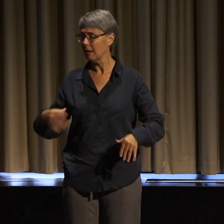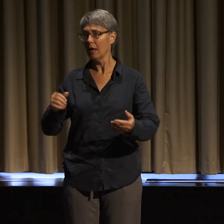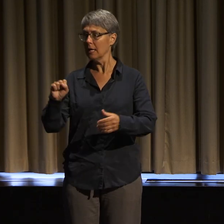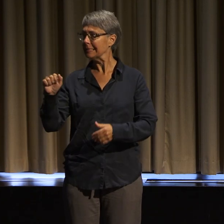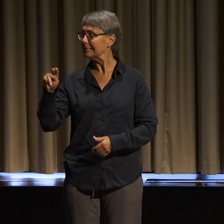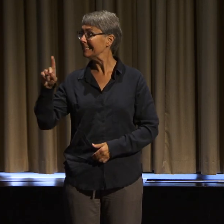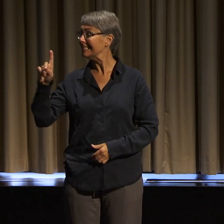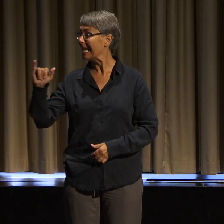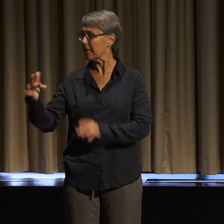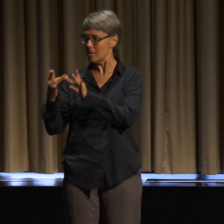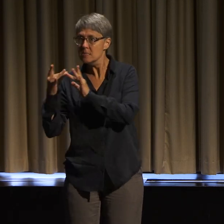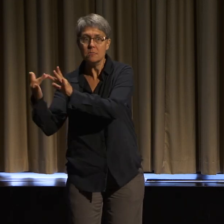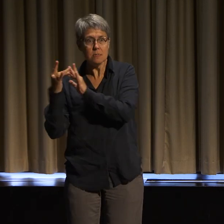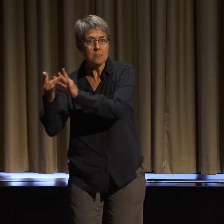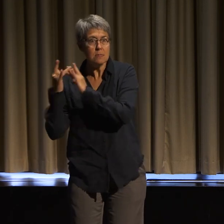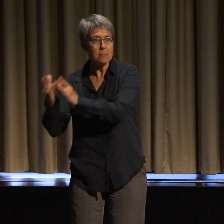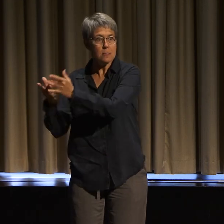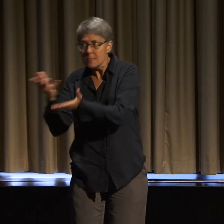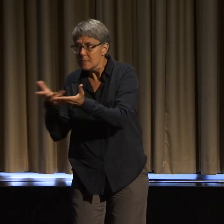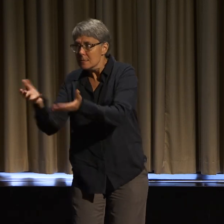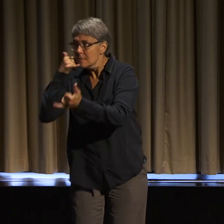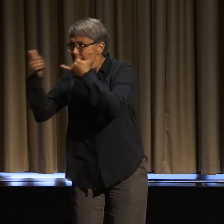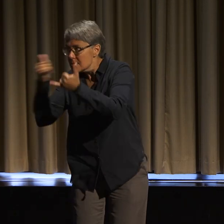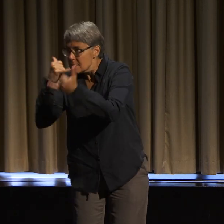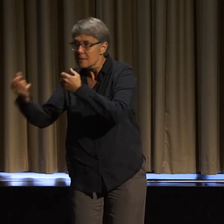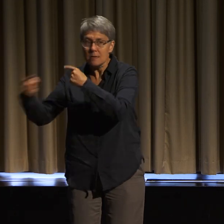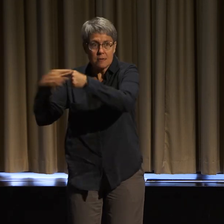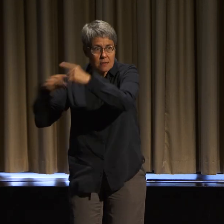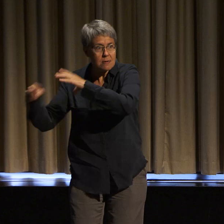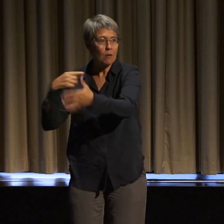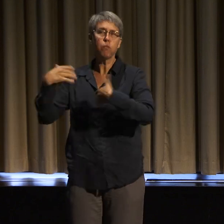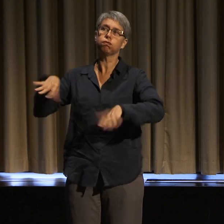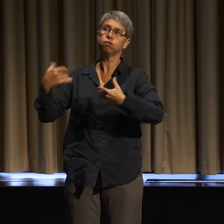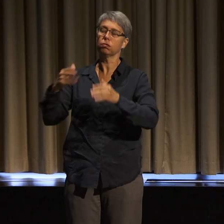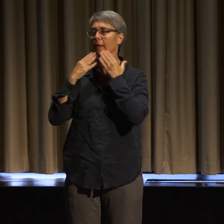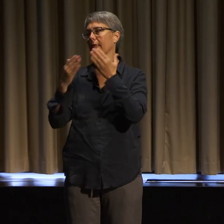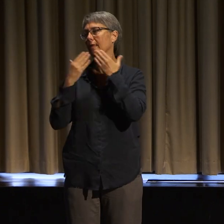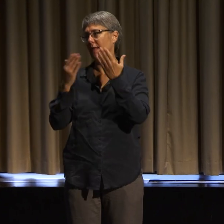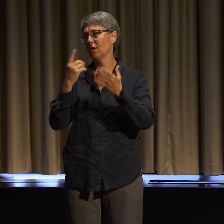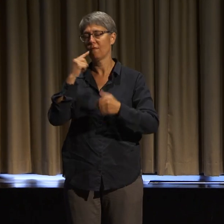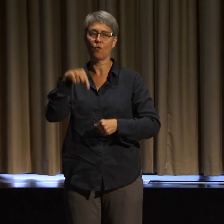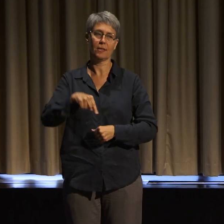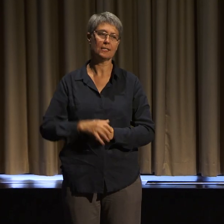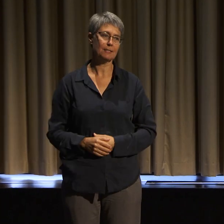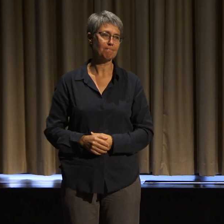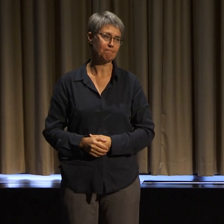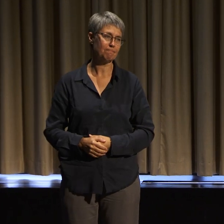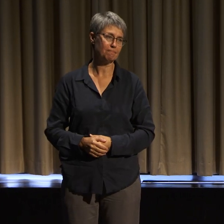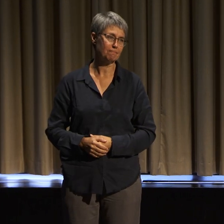So just thank you all so much for this space. And also, in addition to the beautiful, beautiful